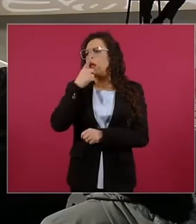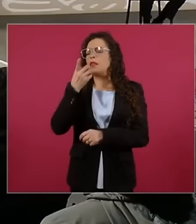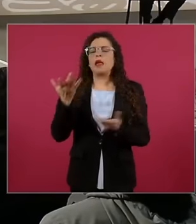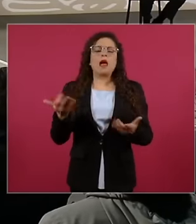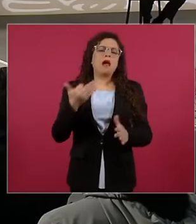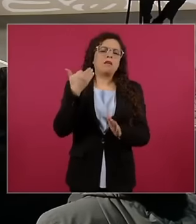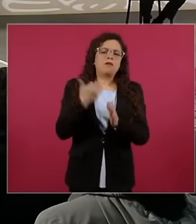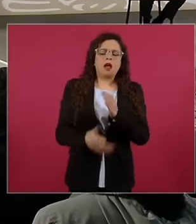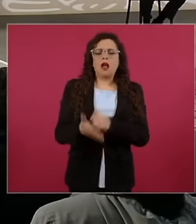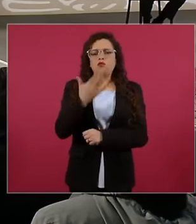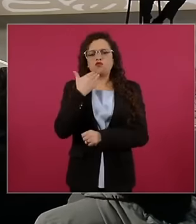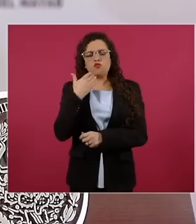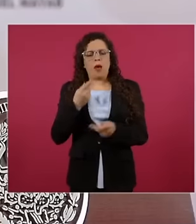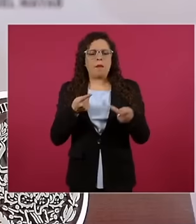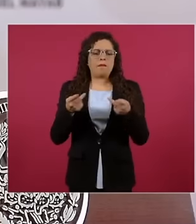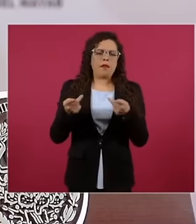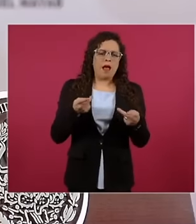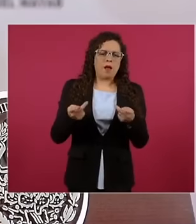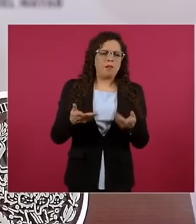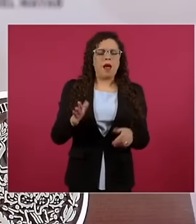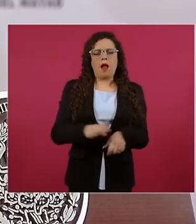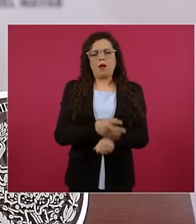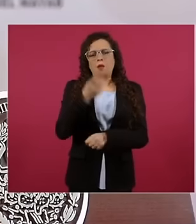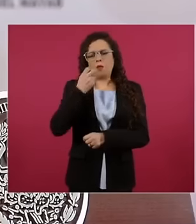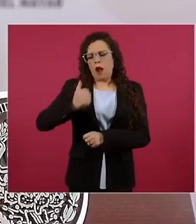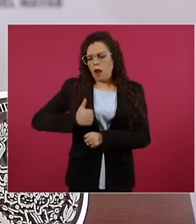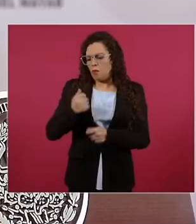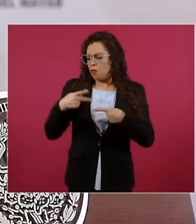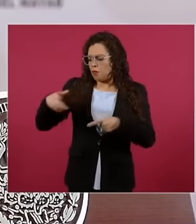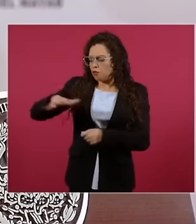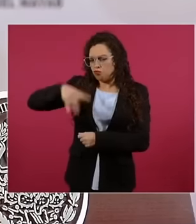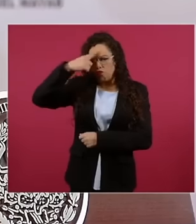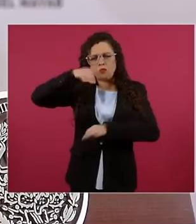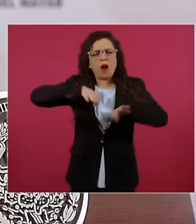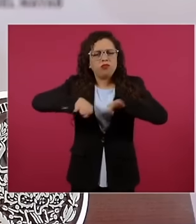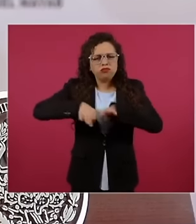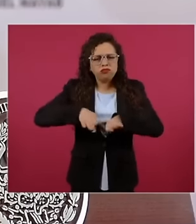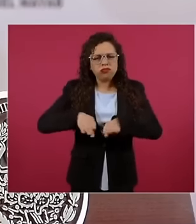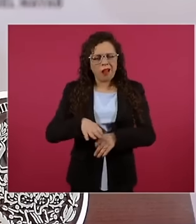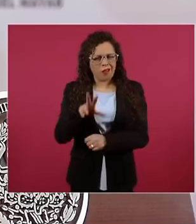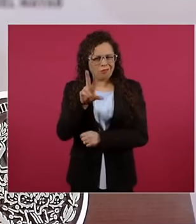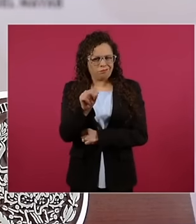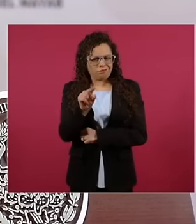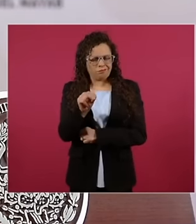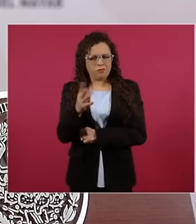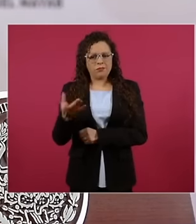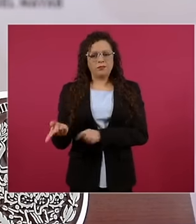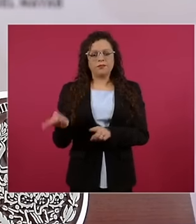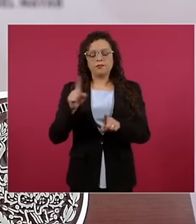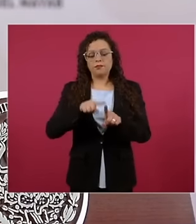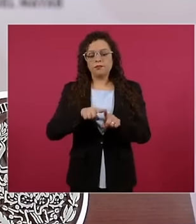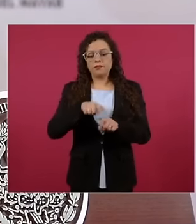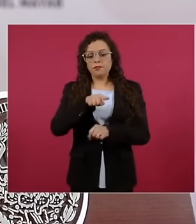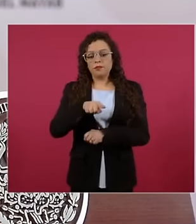workers in our own land, in the case of Ciudad Istepec, because there the company of green ammonia and green hydrogen